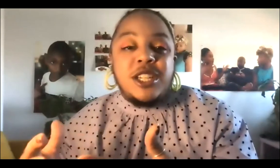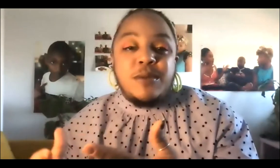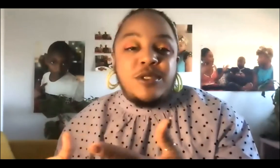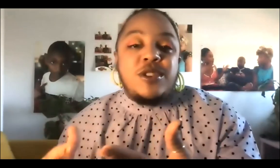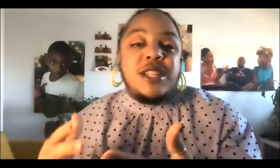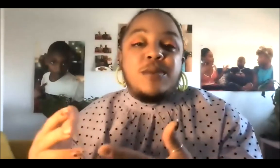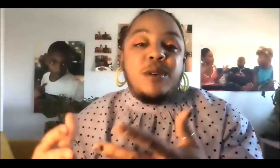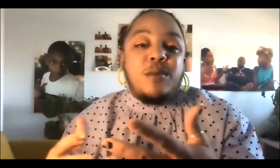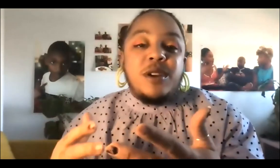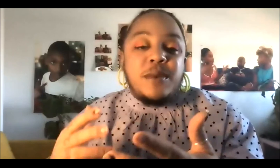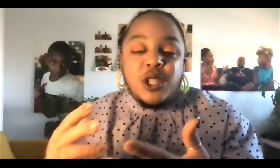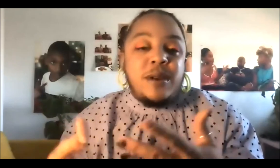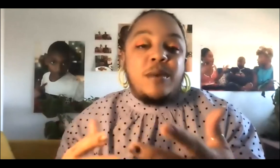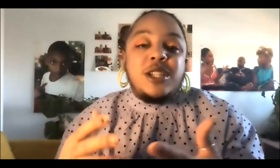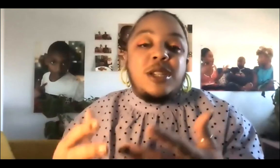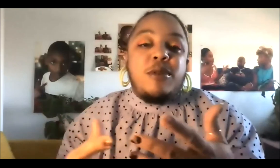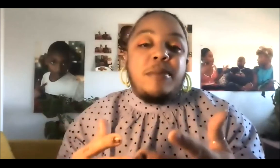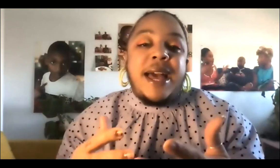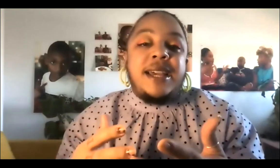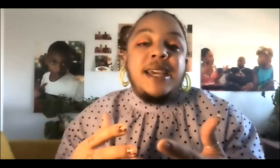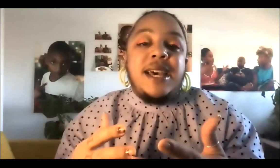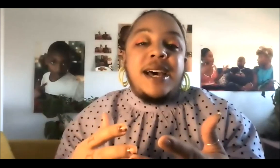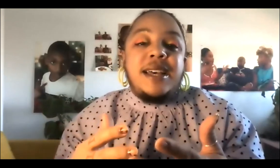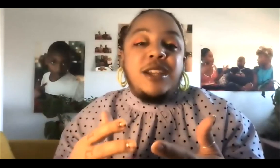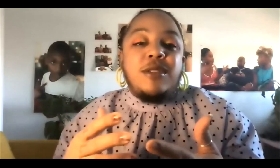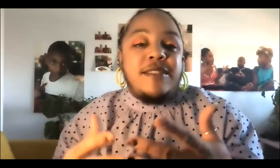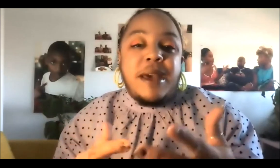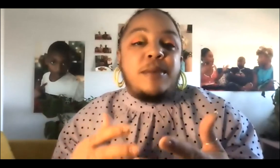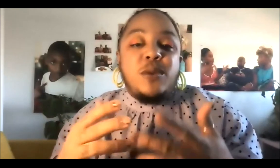Indigenous resurgence, we're doing work to support Black Lives Matter, we're doing